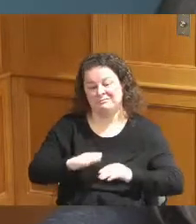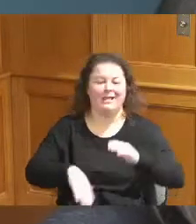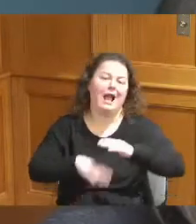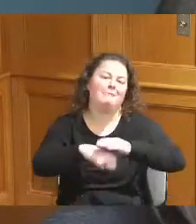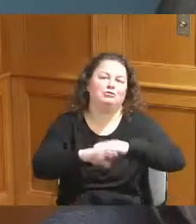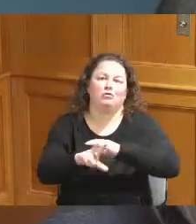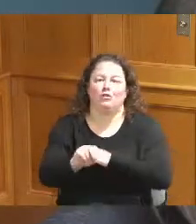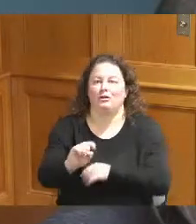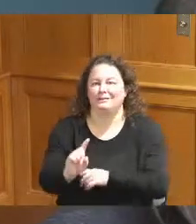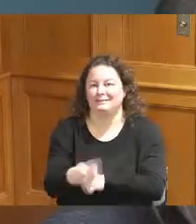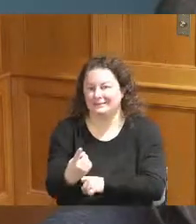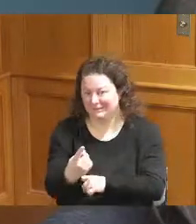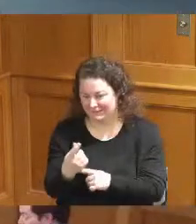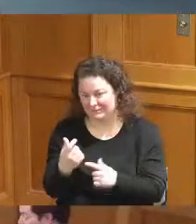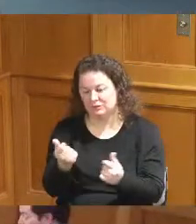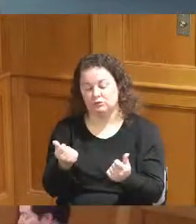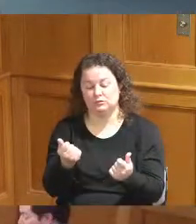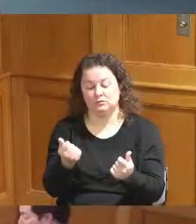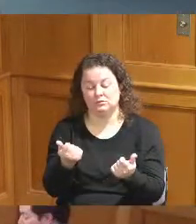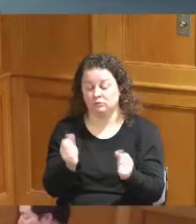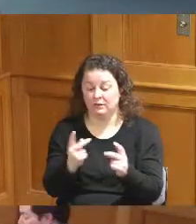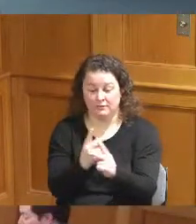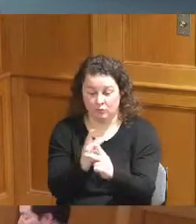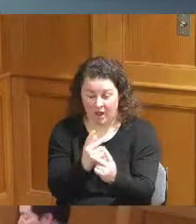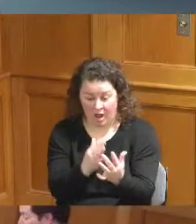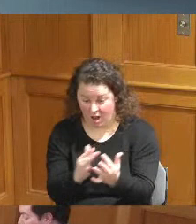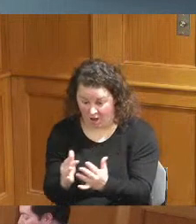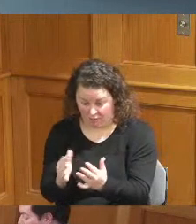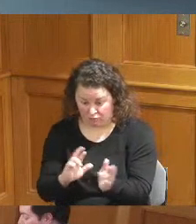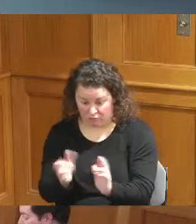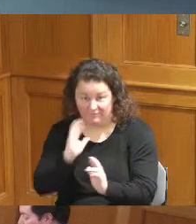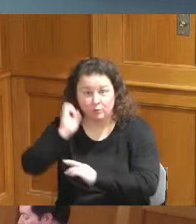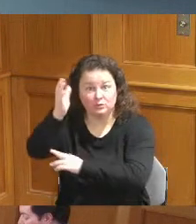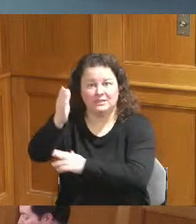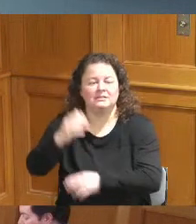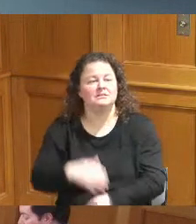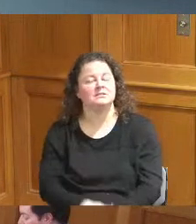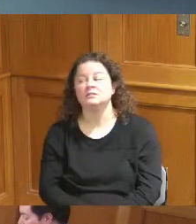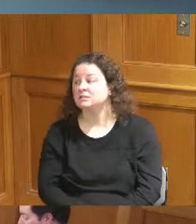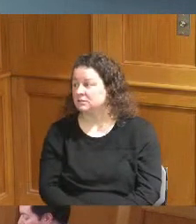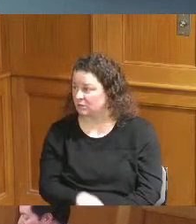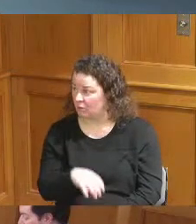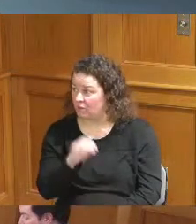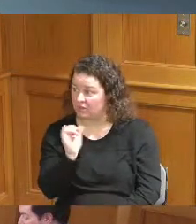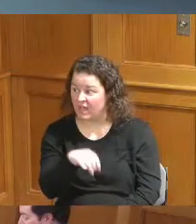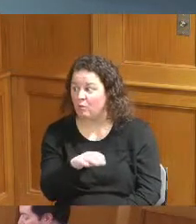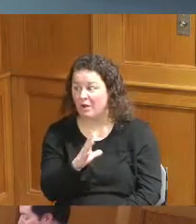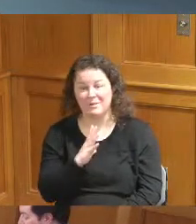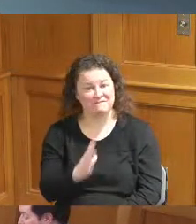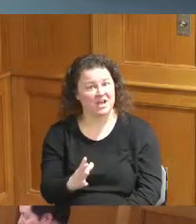fair I was going to say that'll be fine but I was what did I say that would be that'll be fair